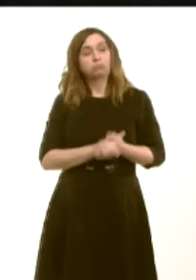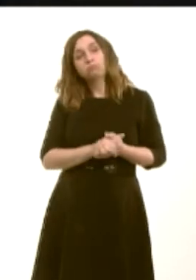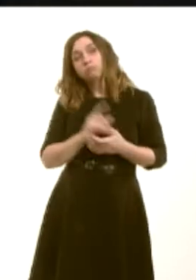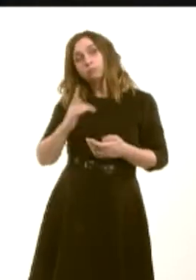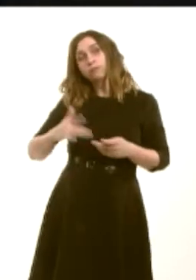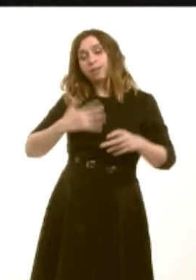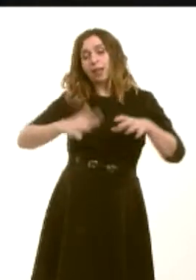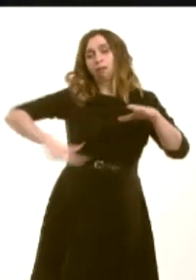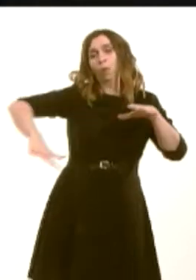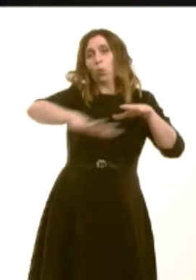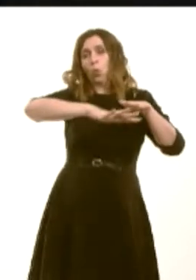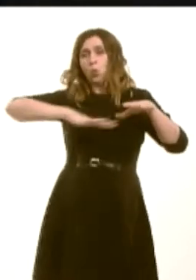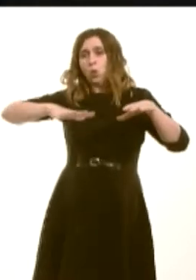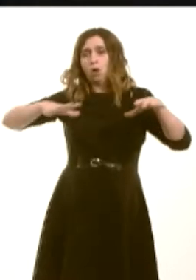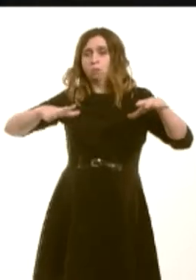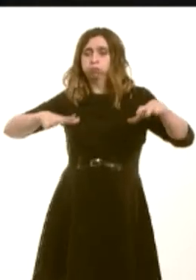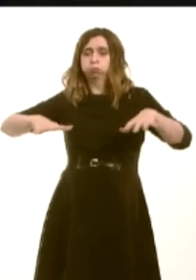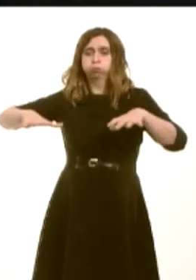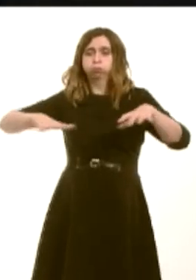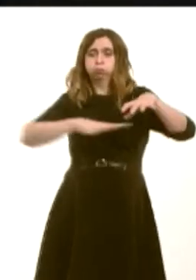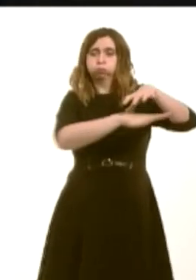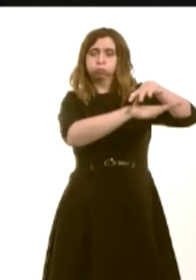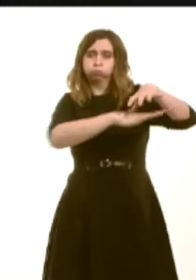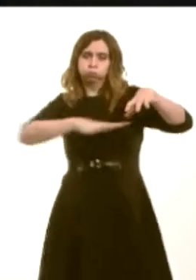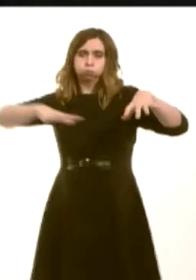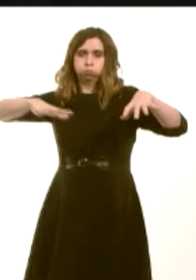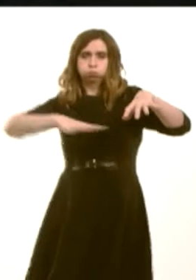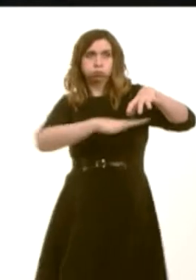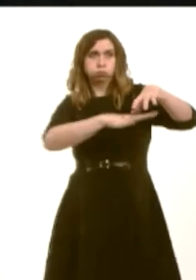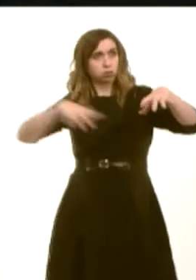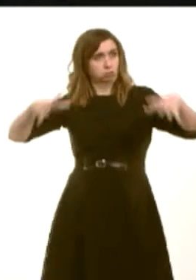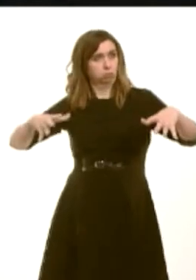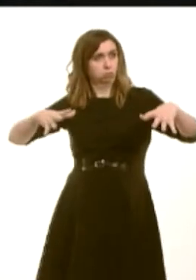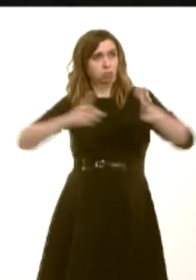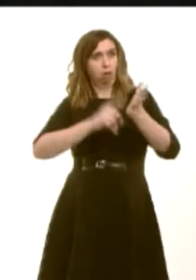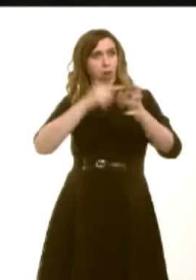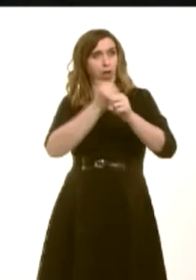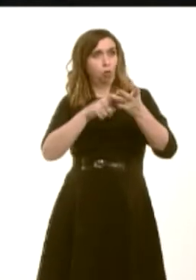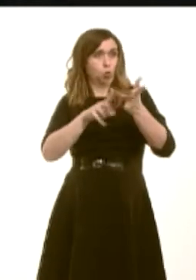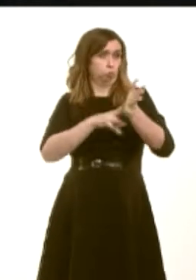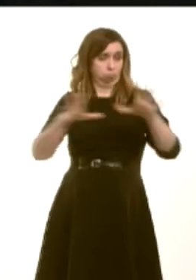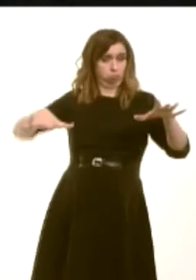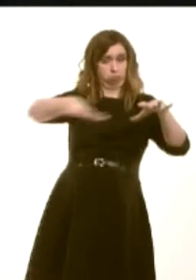a potential reliable power source, without some of the wider implications of a barrage